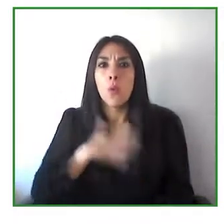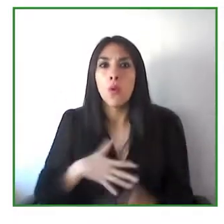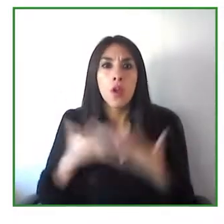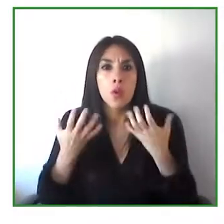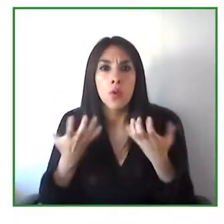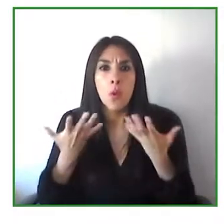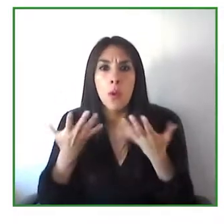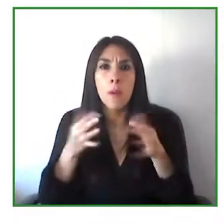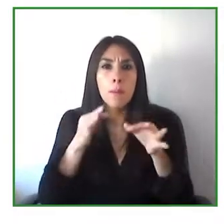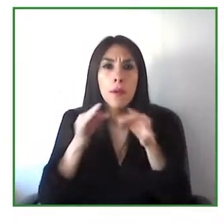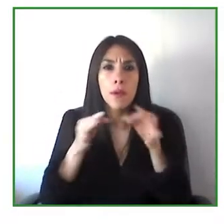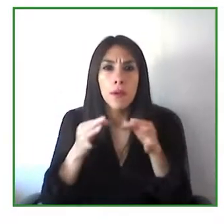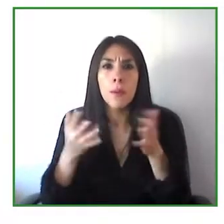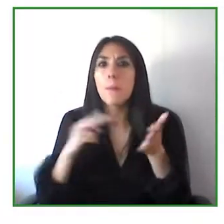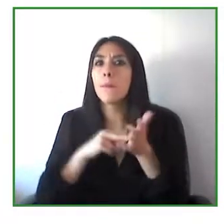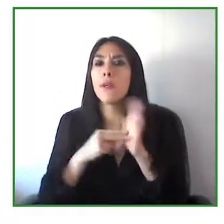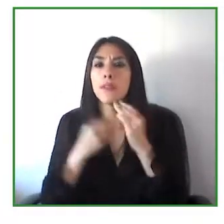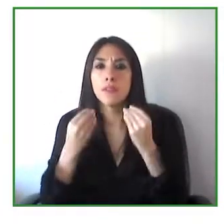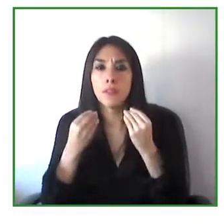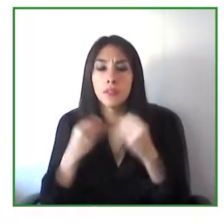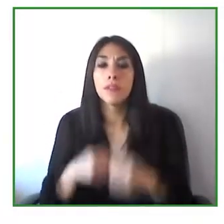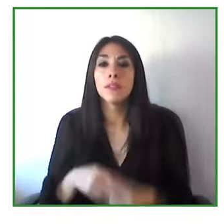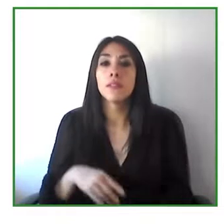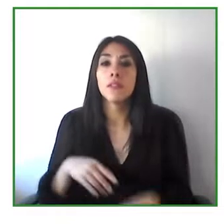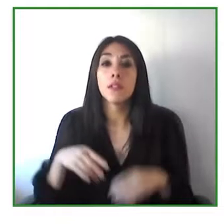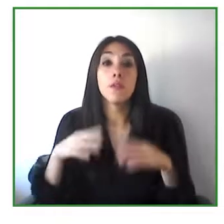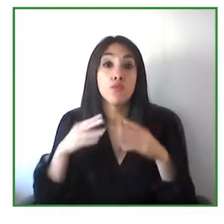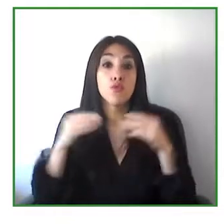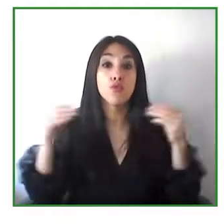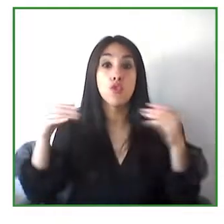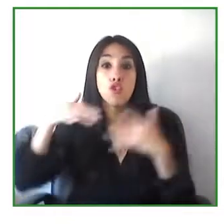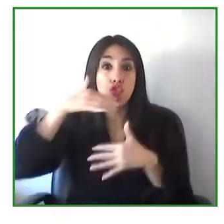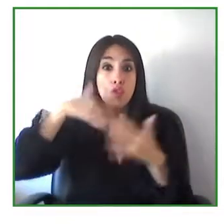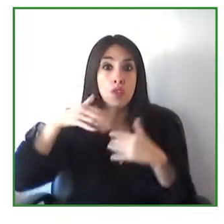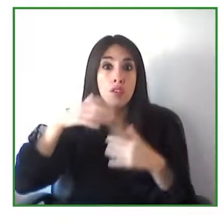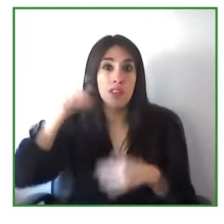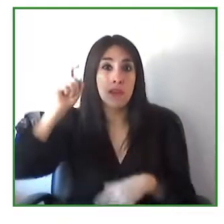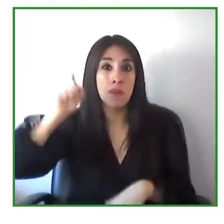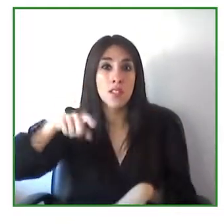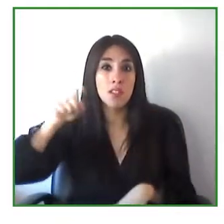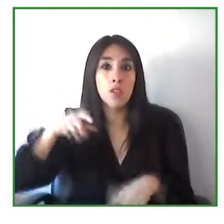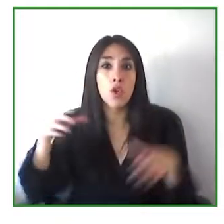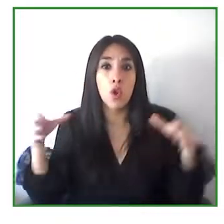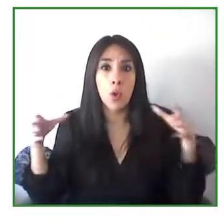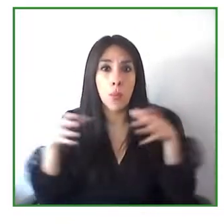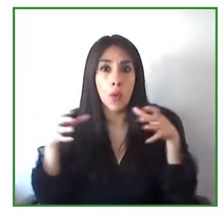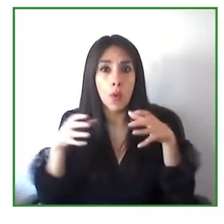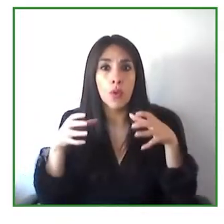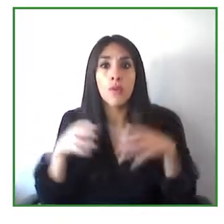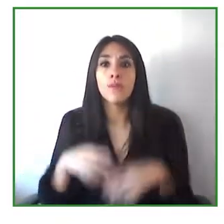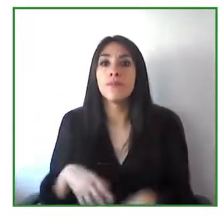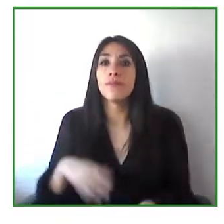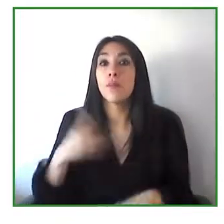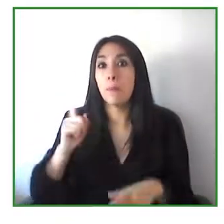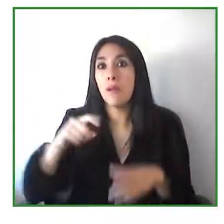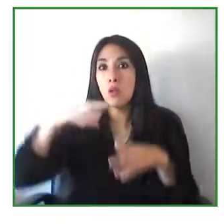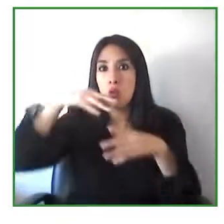organization, and so for instance if you think about websites as you know there are many